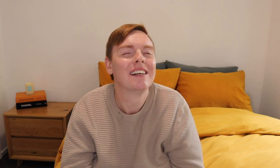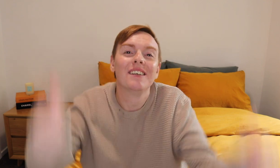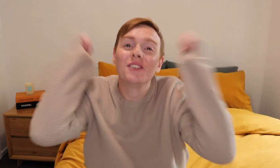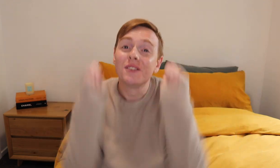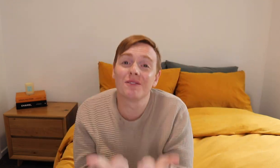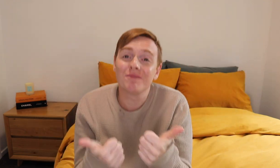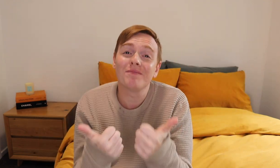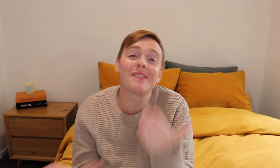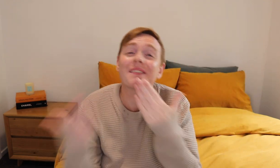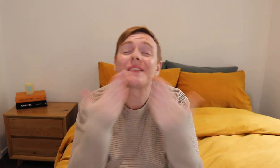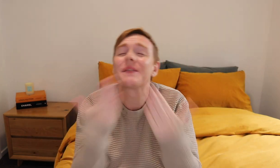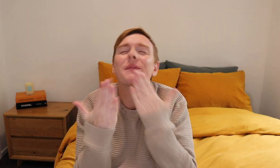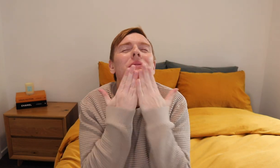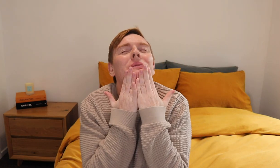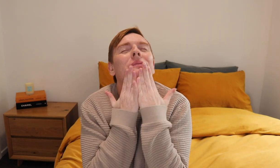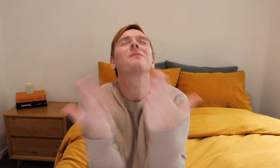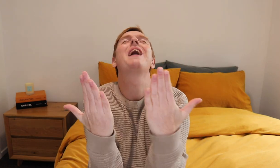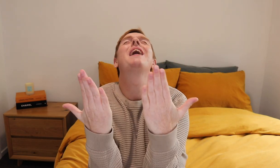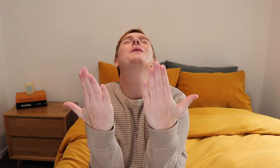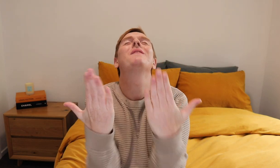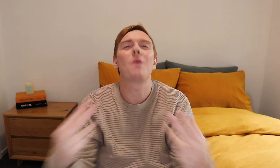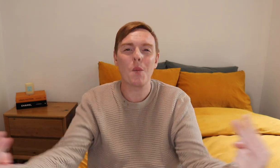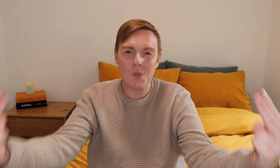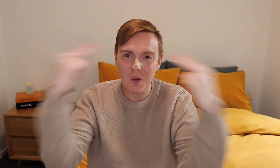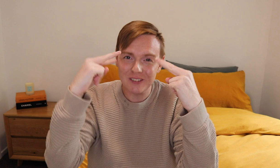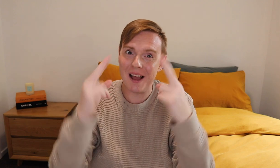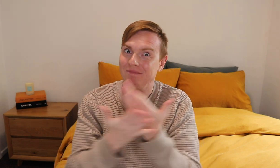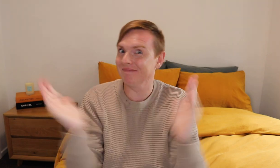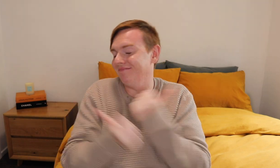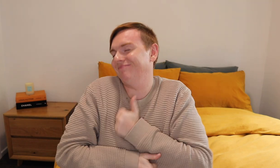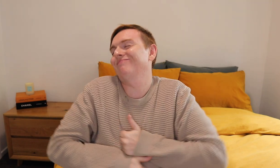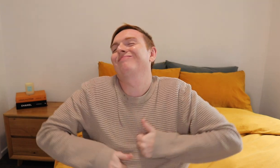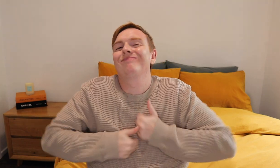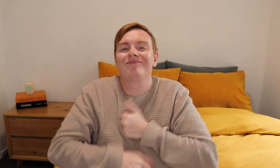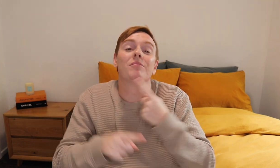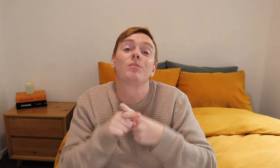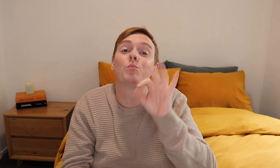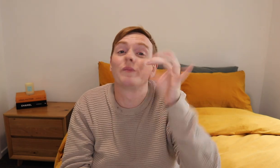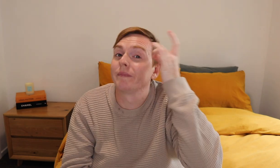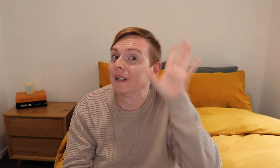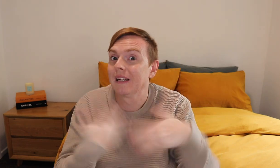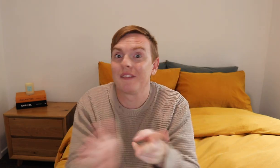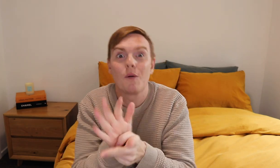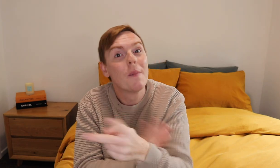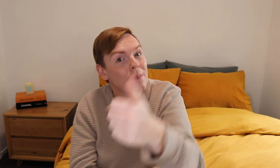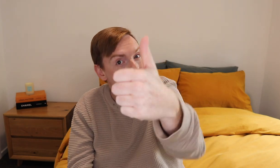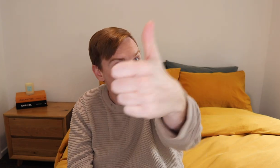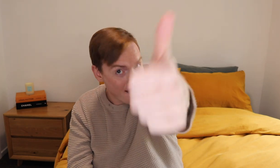Thank you for watching. I hope you guys enjoy this video and don't forget to give this video a thumb up.